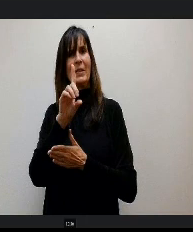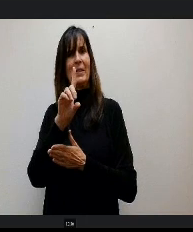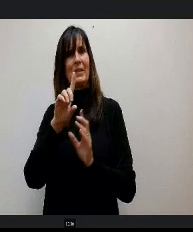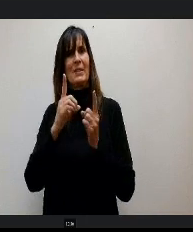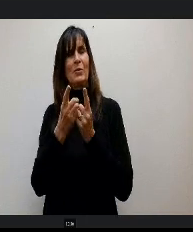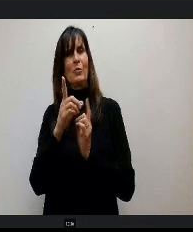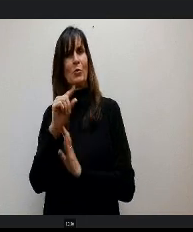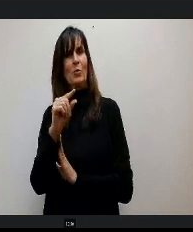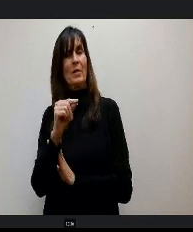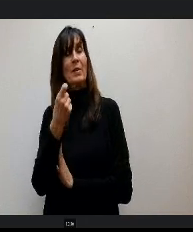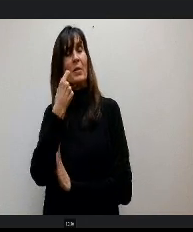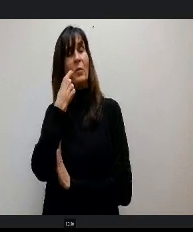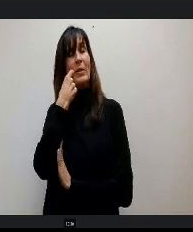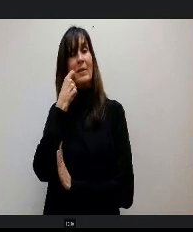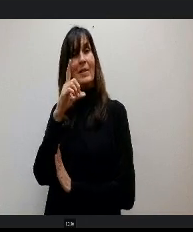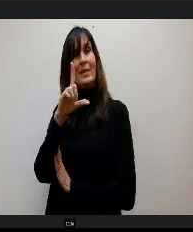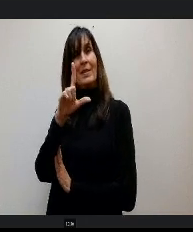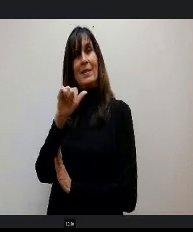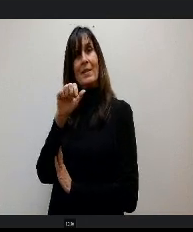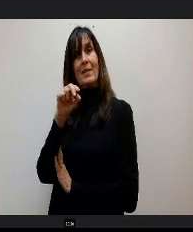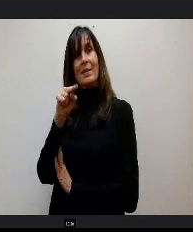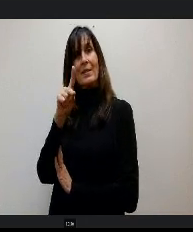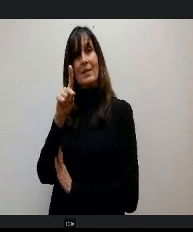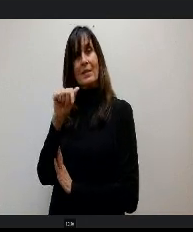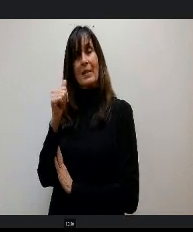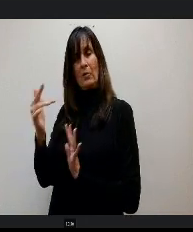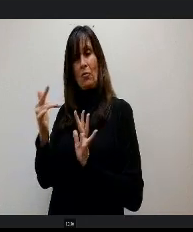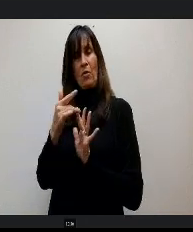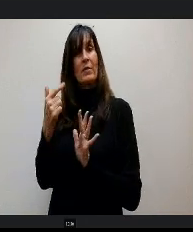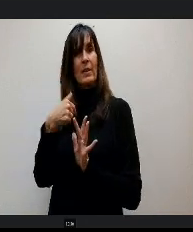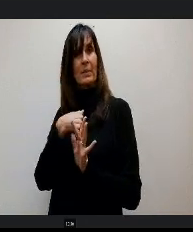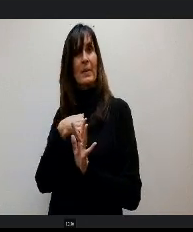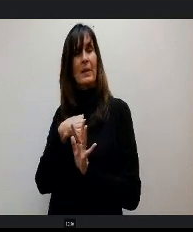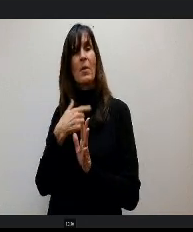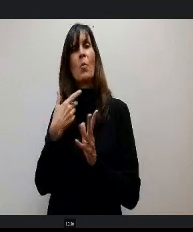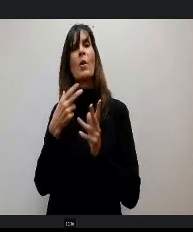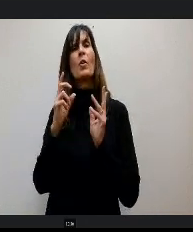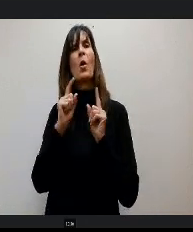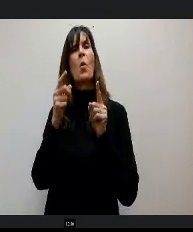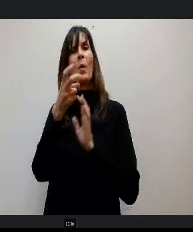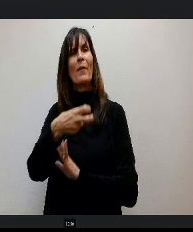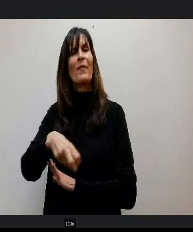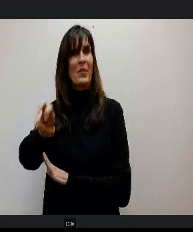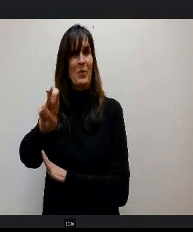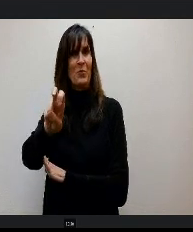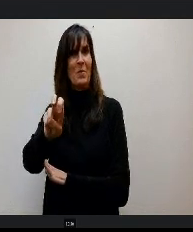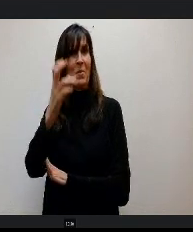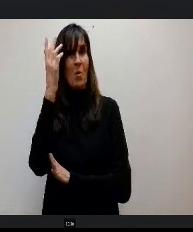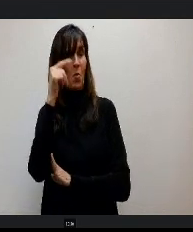ay reached out to me in an email recently and really wanted me to go on n the field trip because she and Anne are going to Cherry